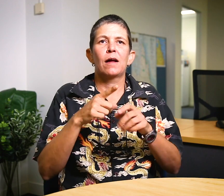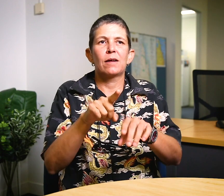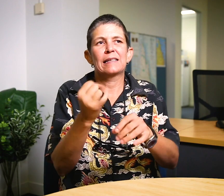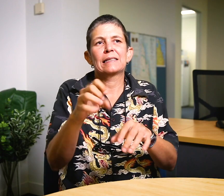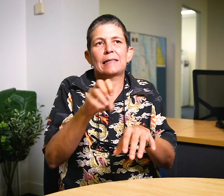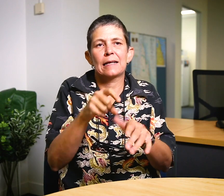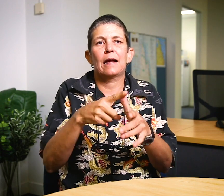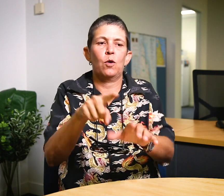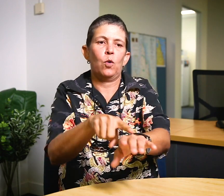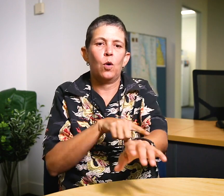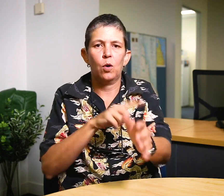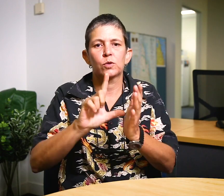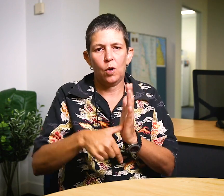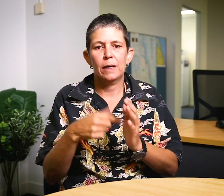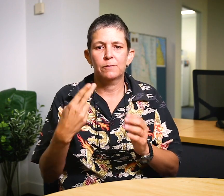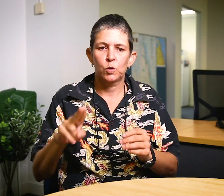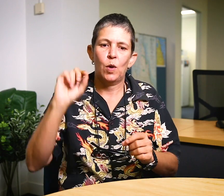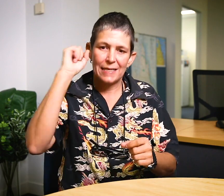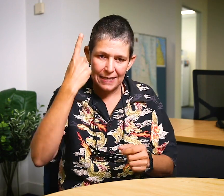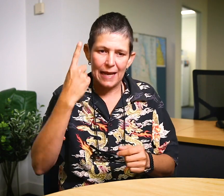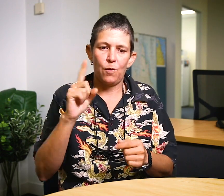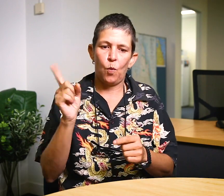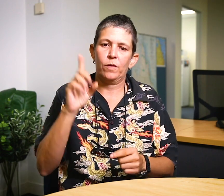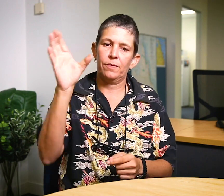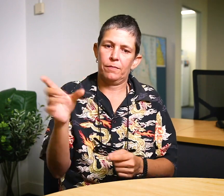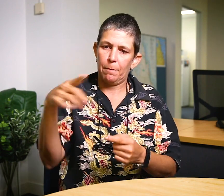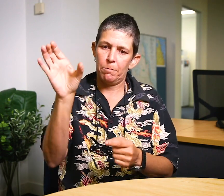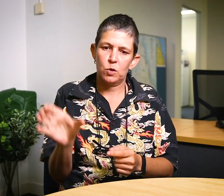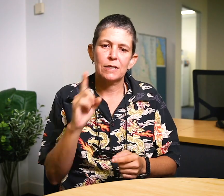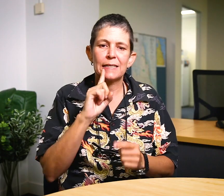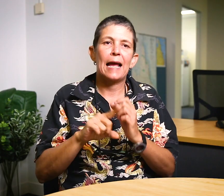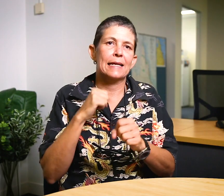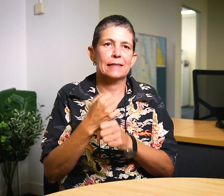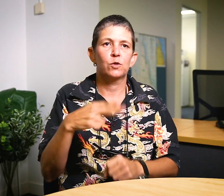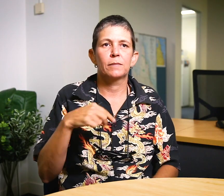It takes a long time to gain any understanding of what a person is trying to tell me.